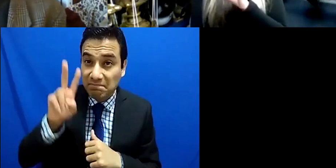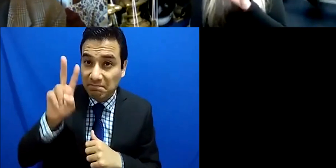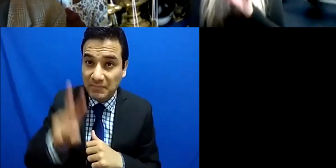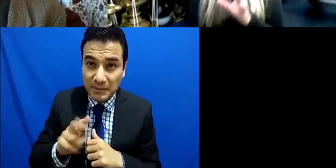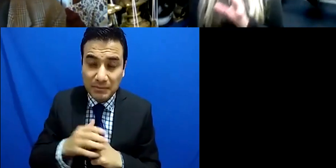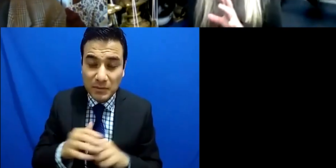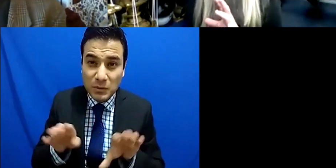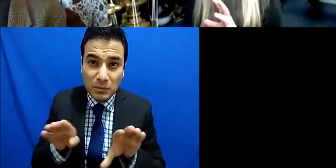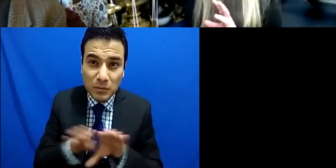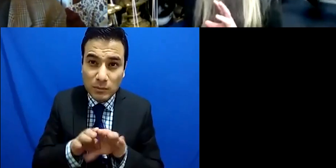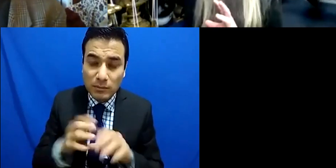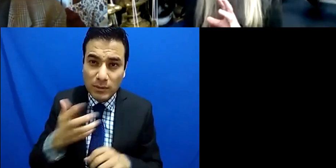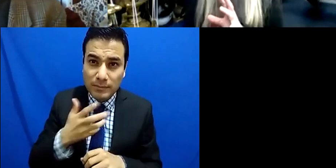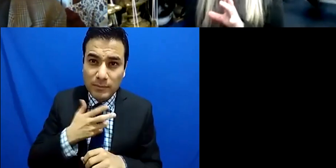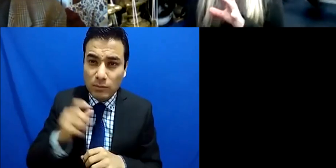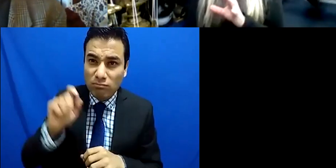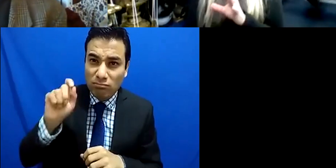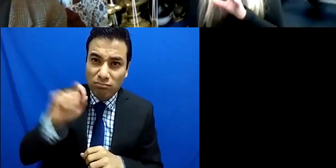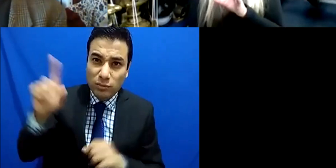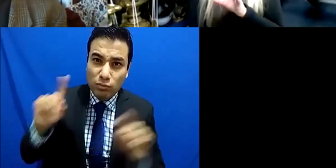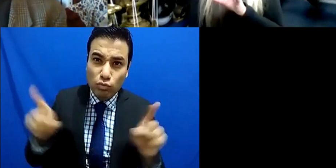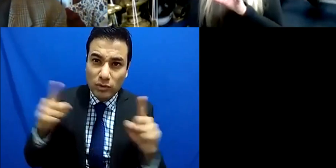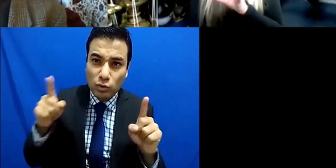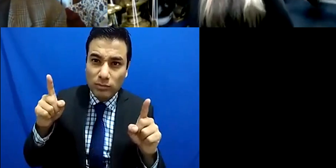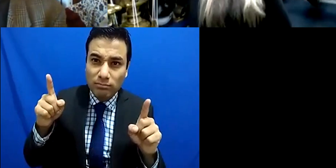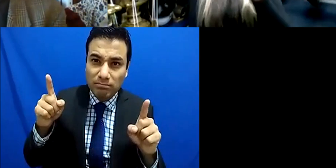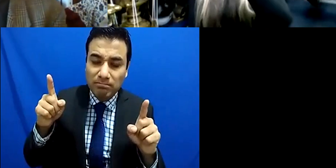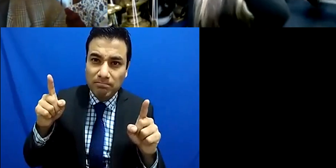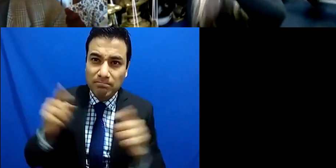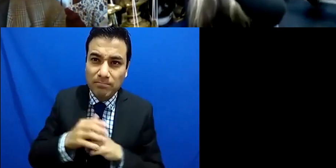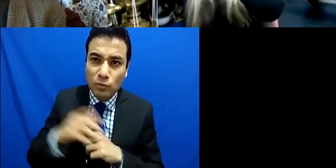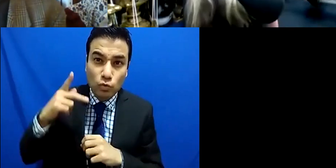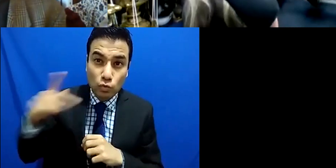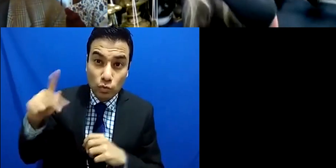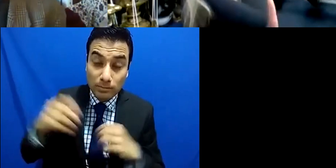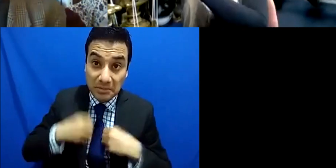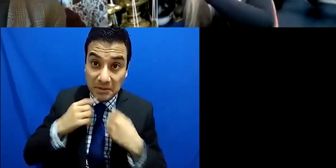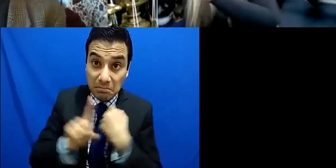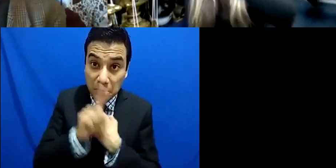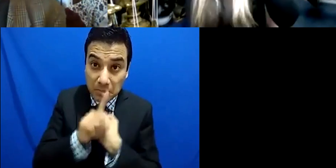technology side of things you know making sure that technology and the human being and that